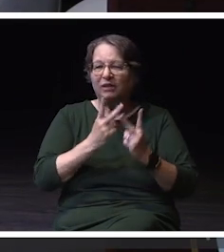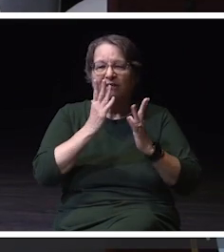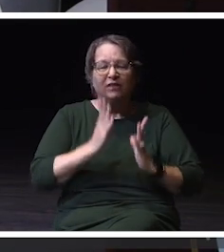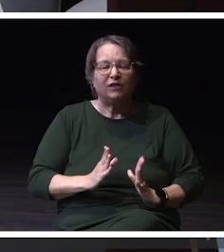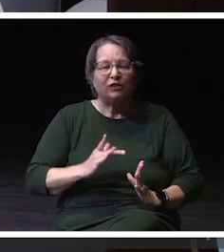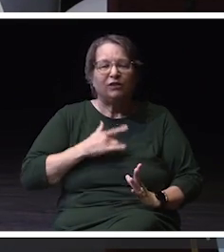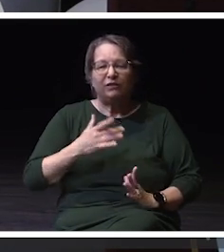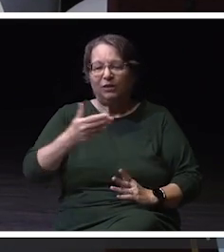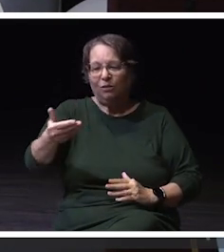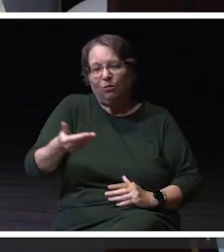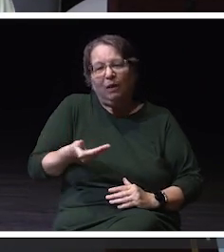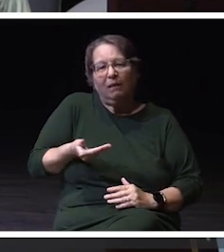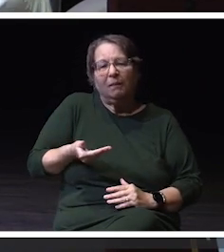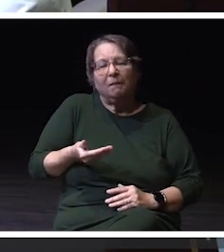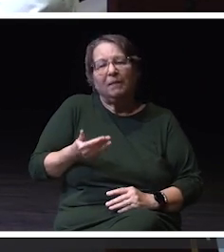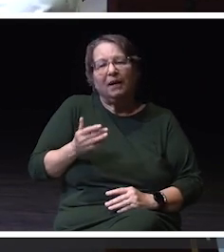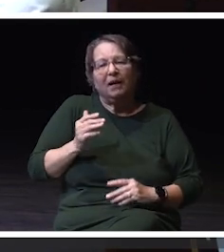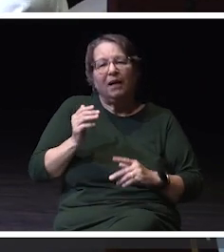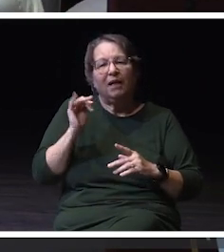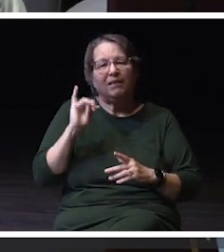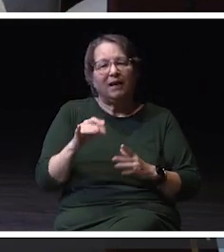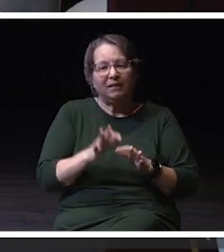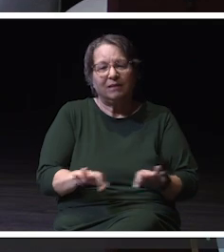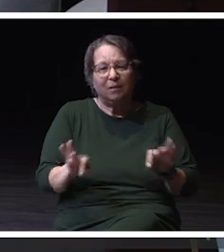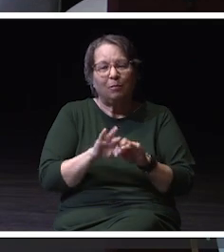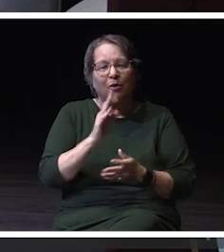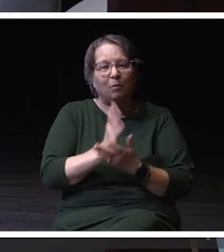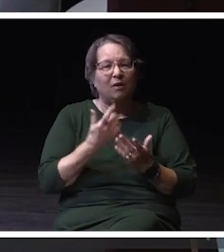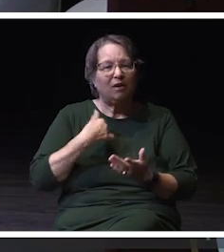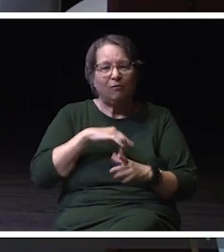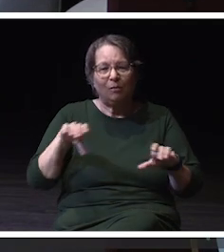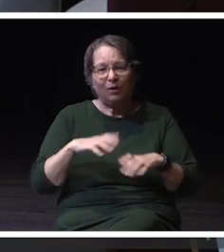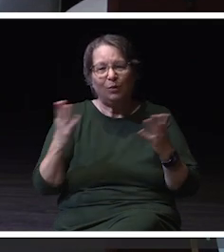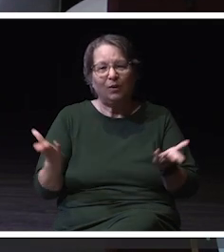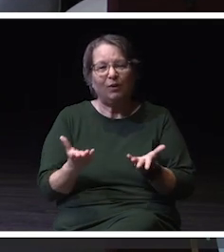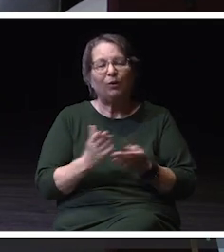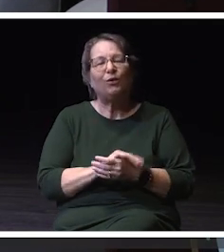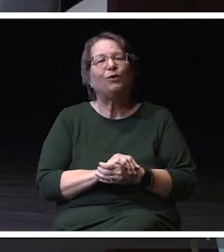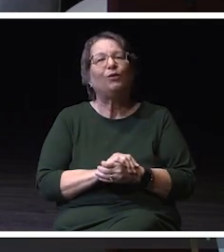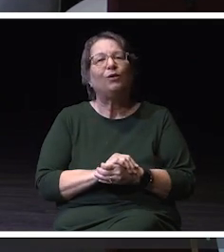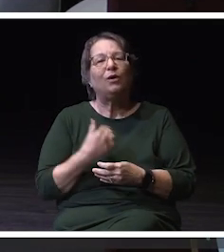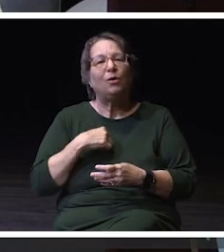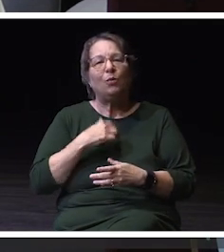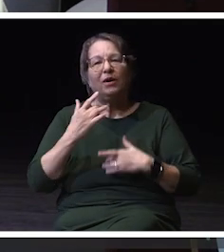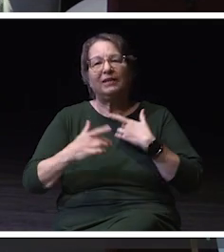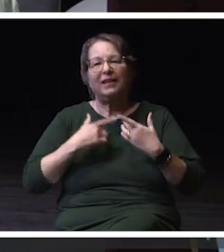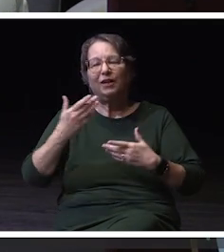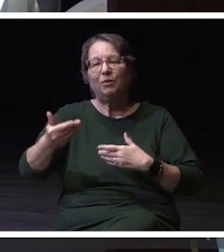here is at the heart of what we do at UW-Whitewater, and we're excited to welcome someone who has been very instrumental